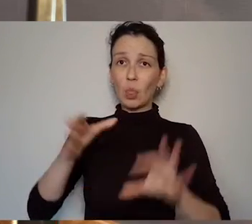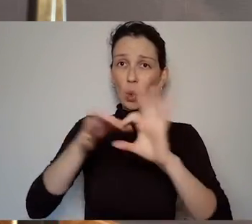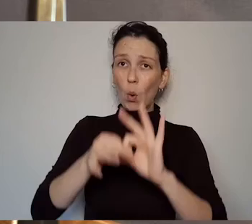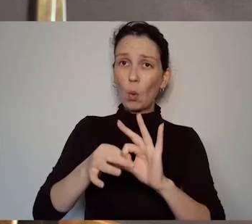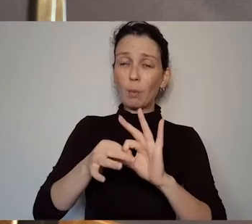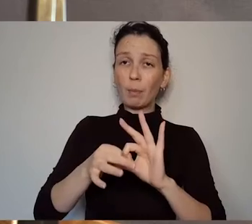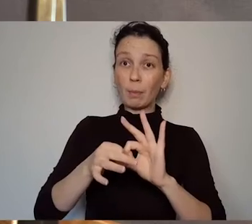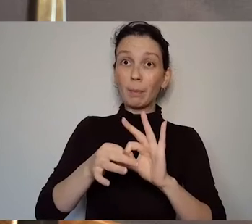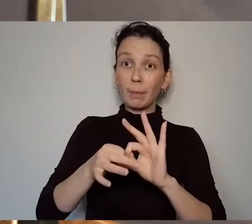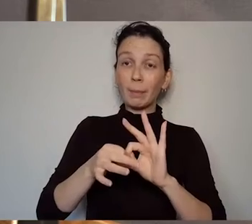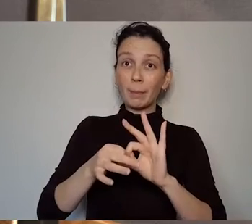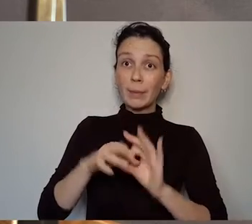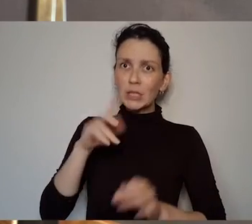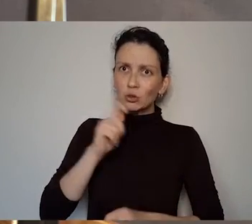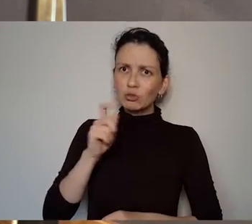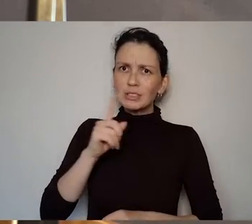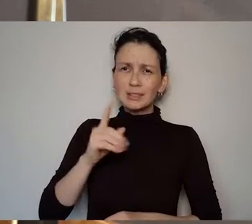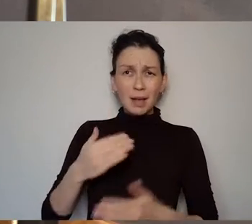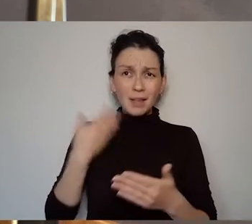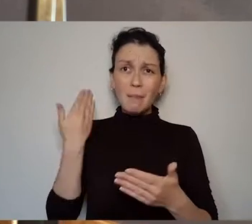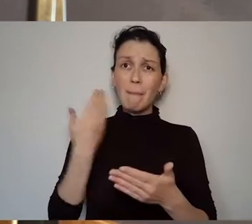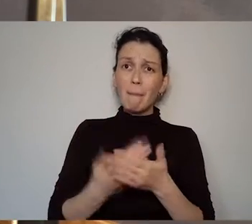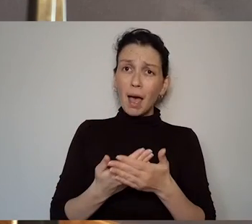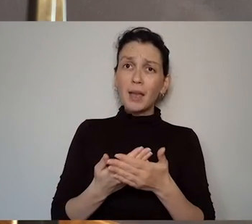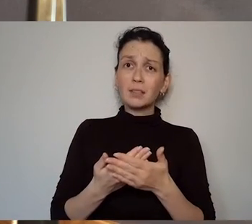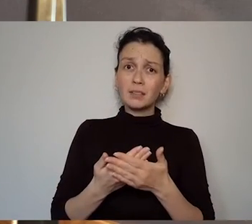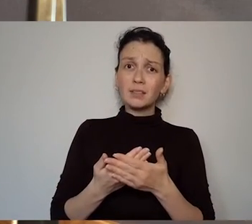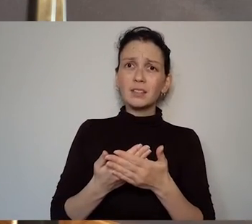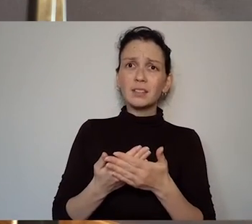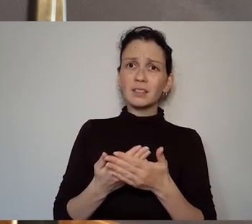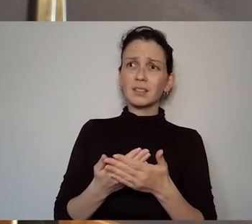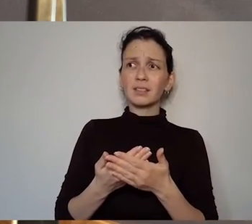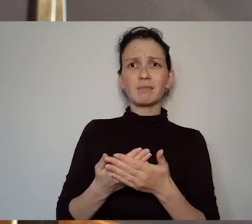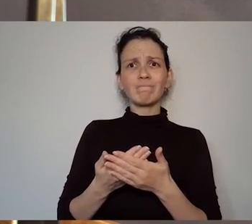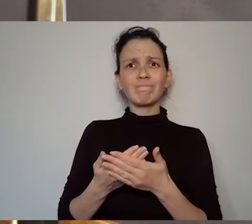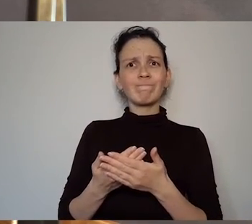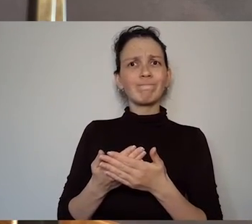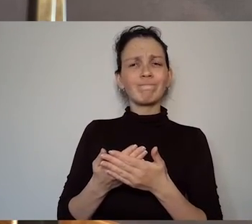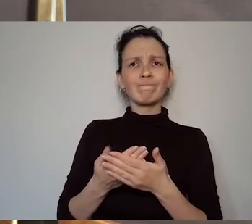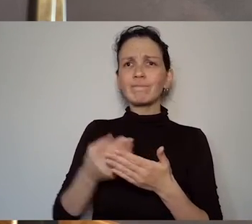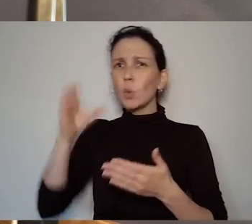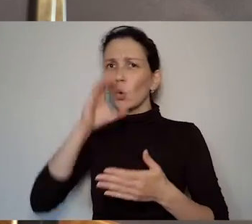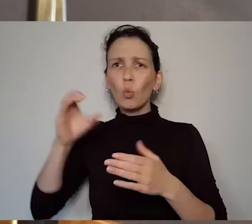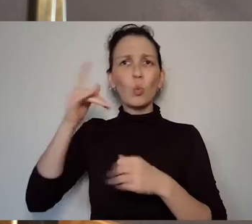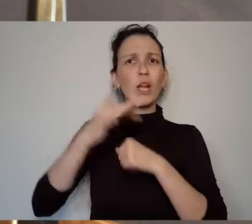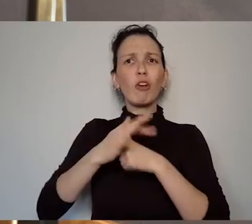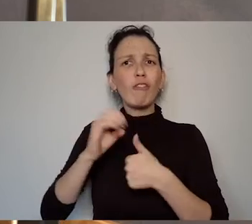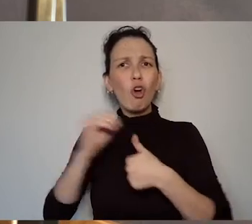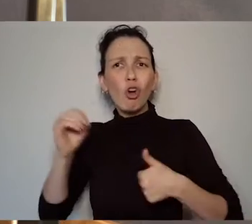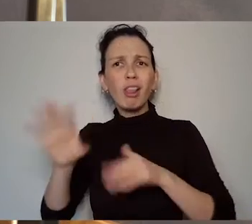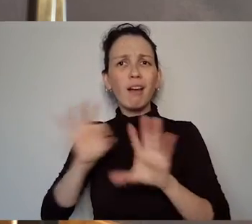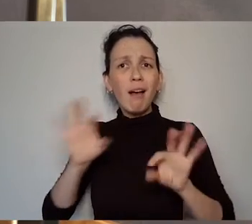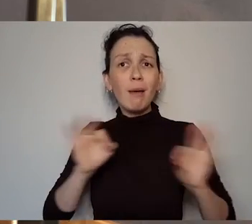this was demanding that we look at other avenues for women and offering women other